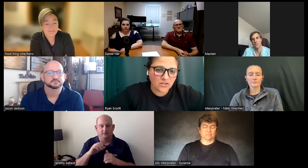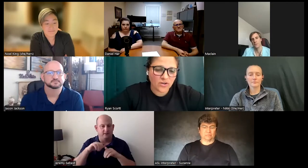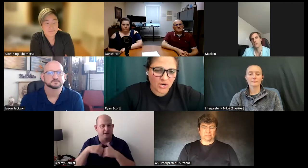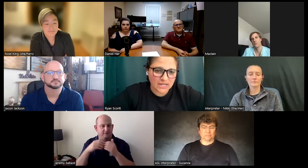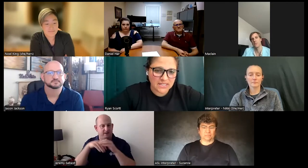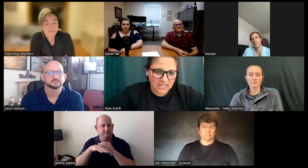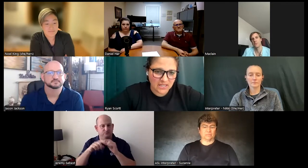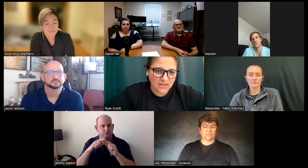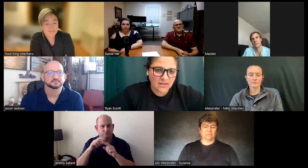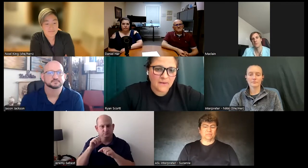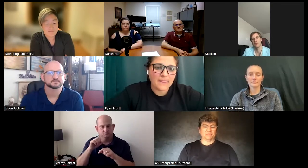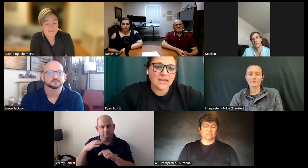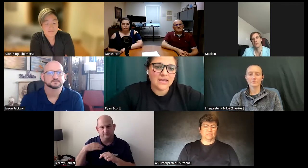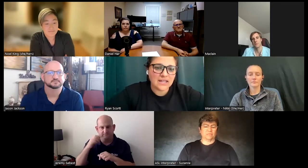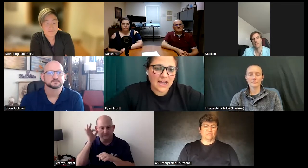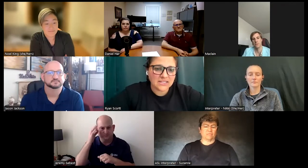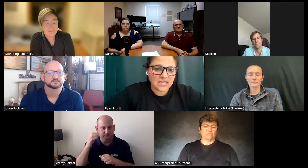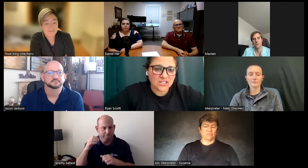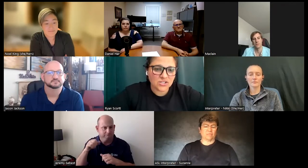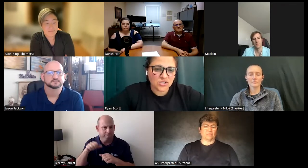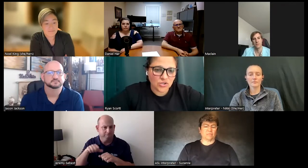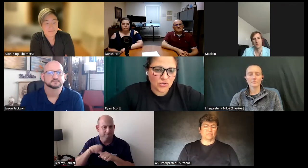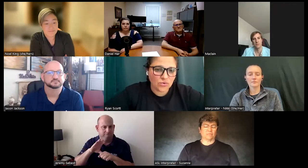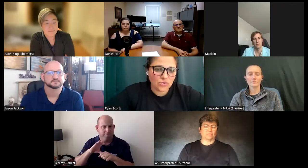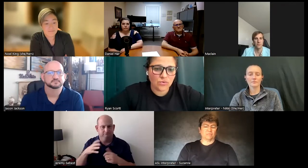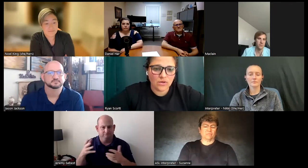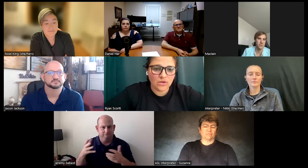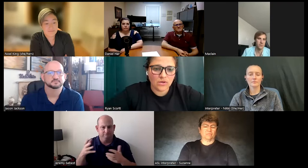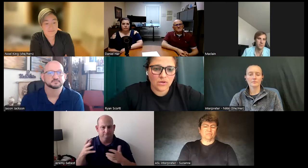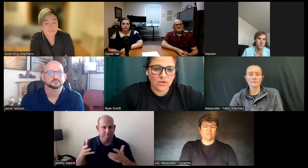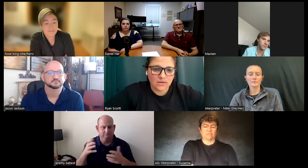RIT and getting access to